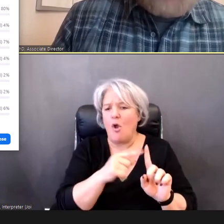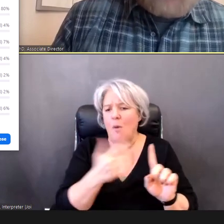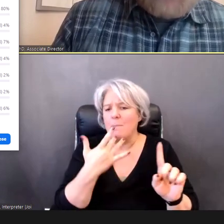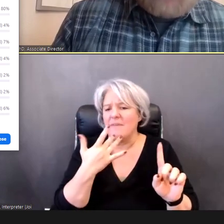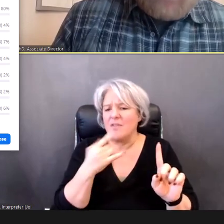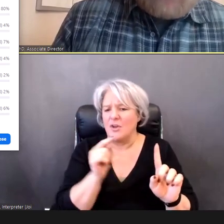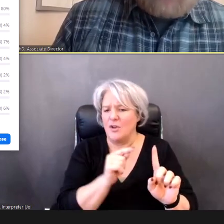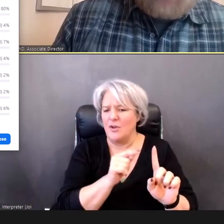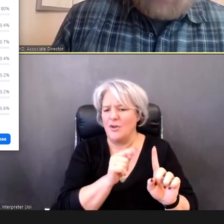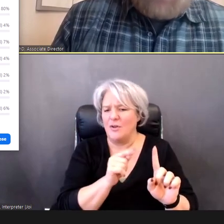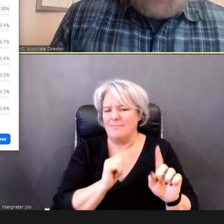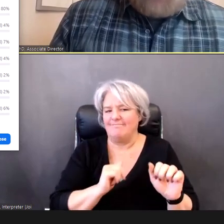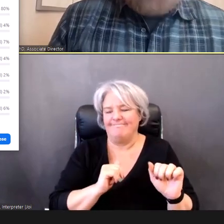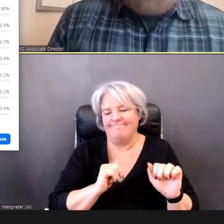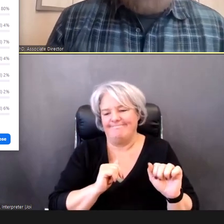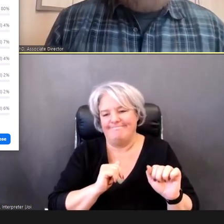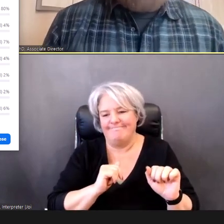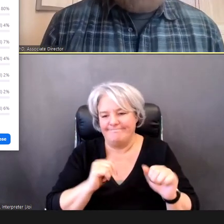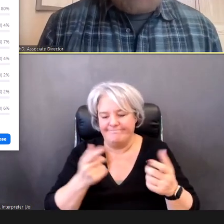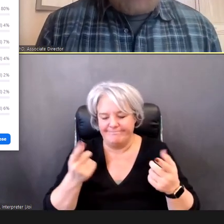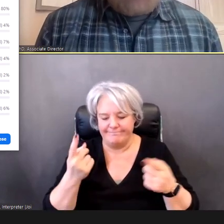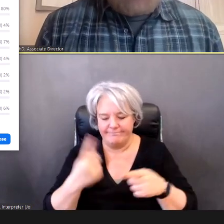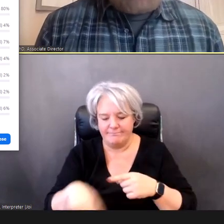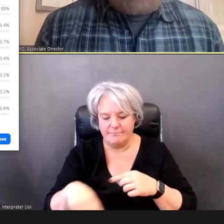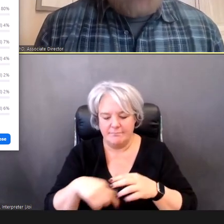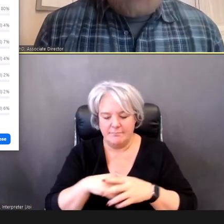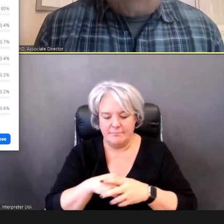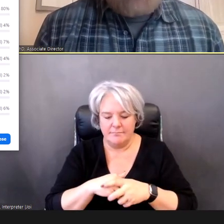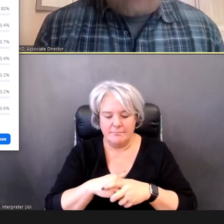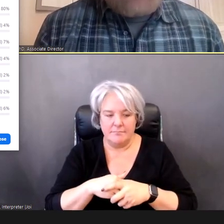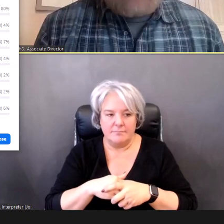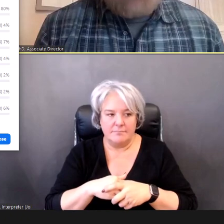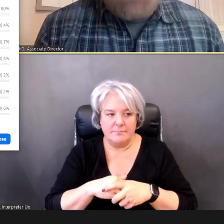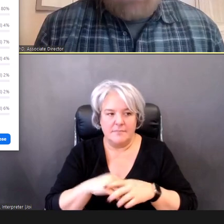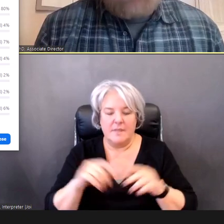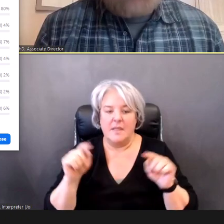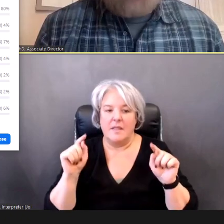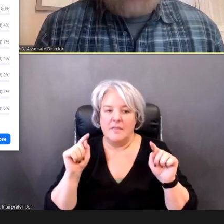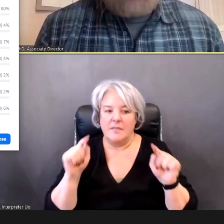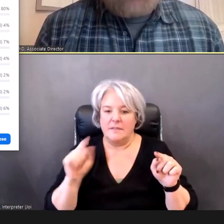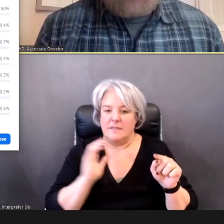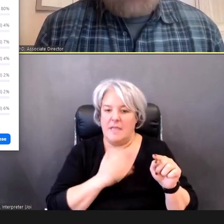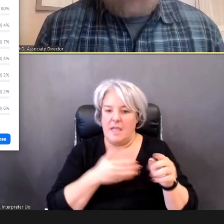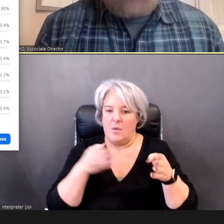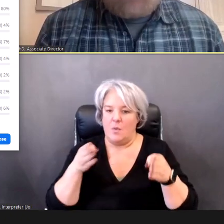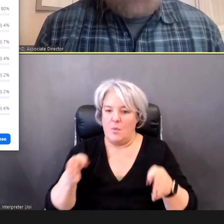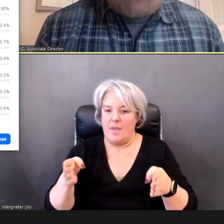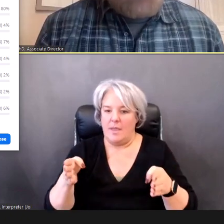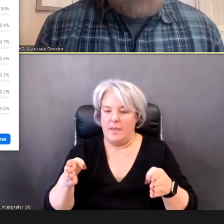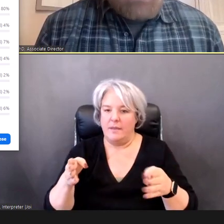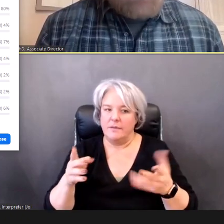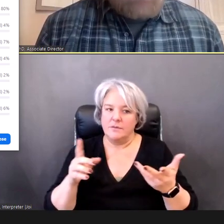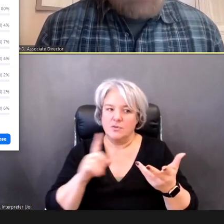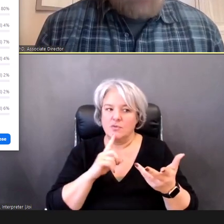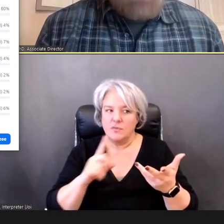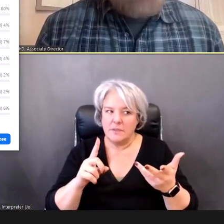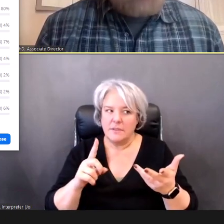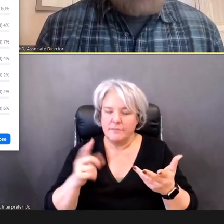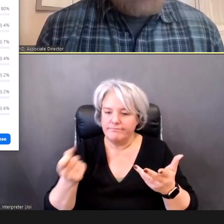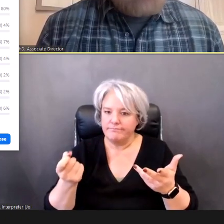(After a pause), so this is our way, to really get the perspective of those of you who are actually using these devices, in